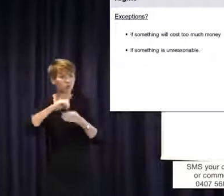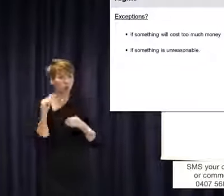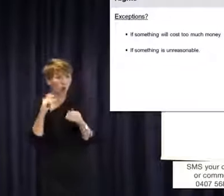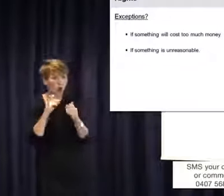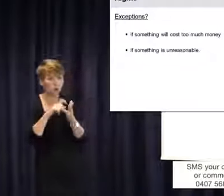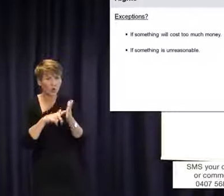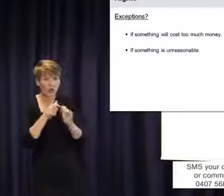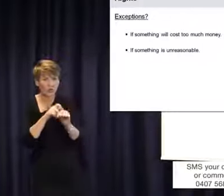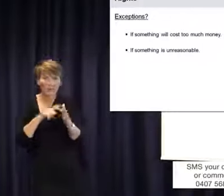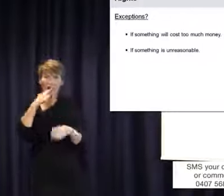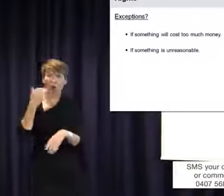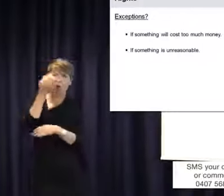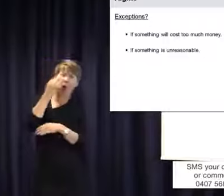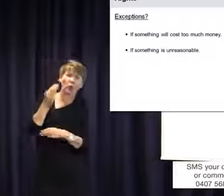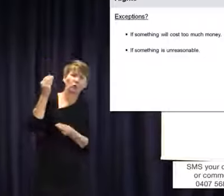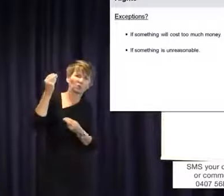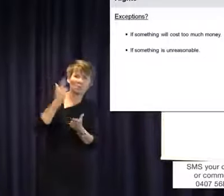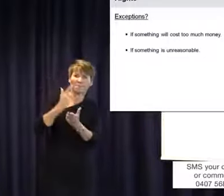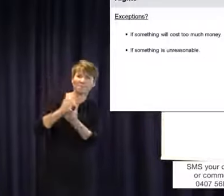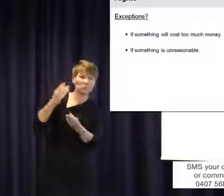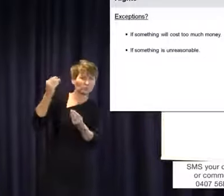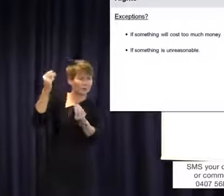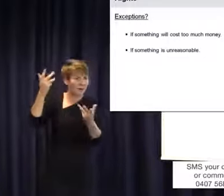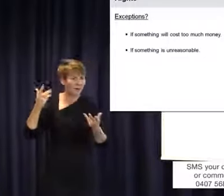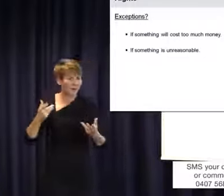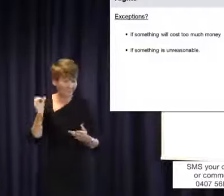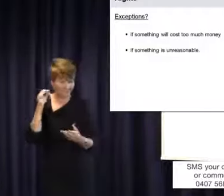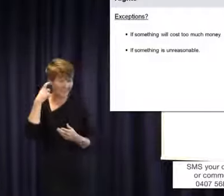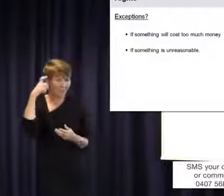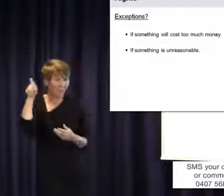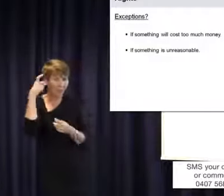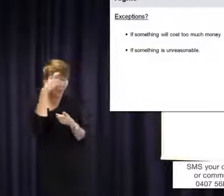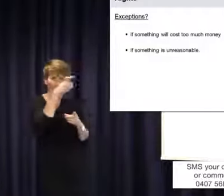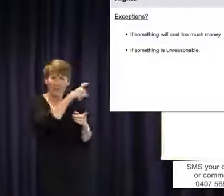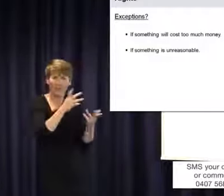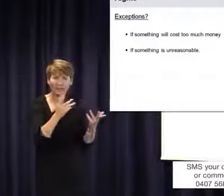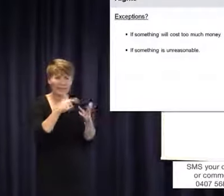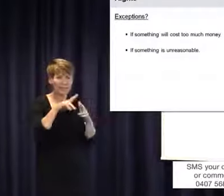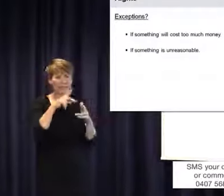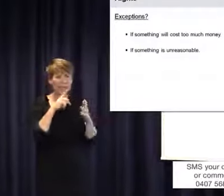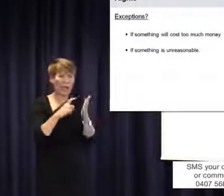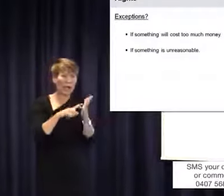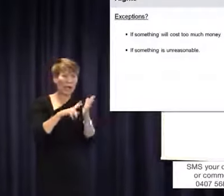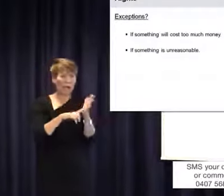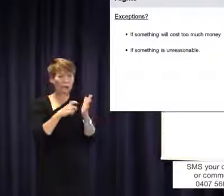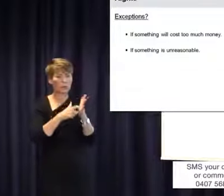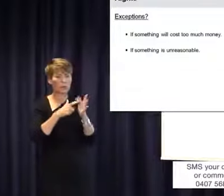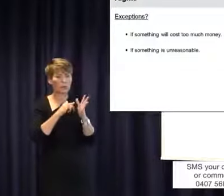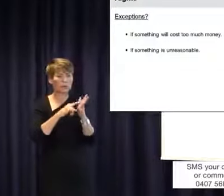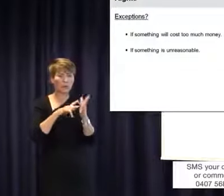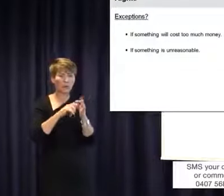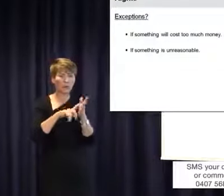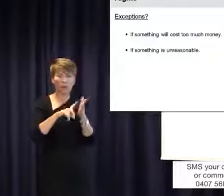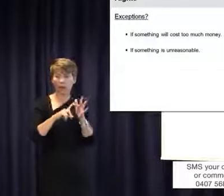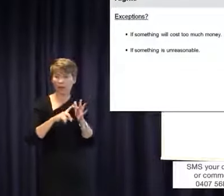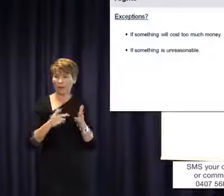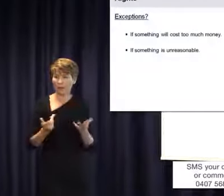will cost too much money. Or if something is unreasonable. Now, it might be because